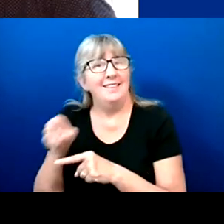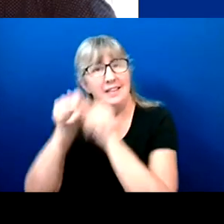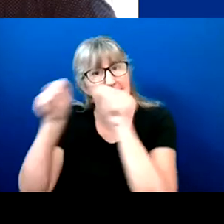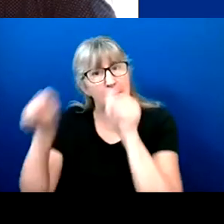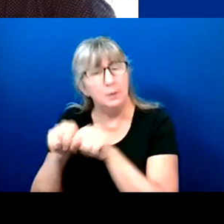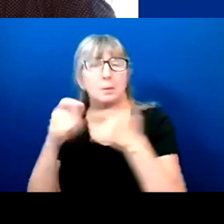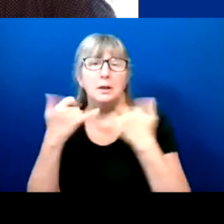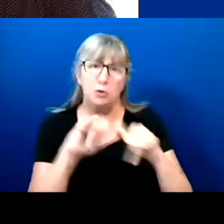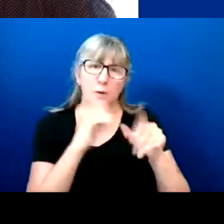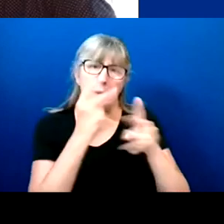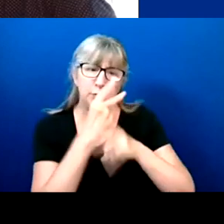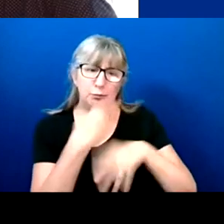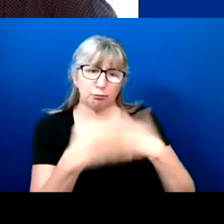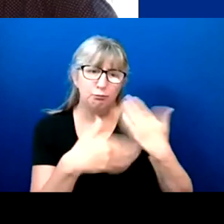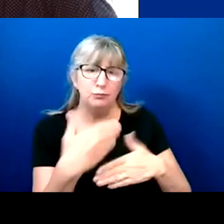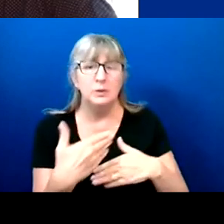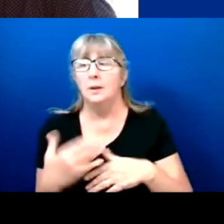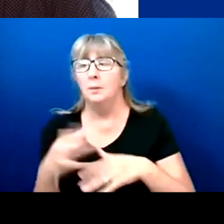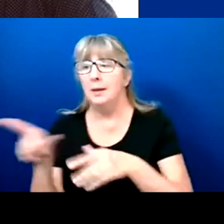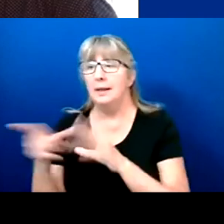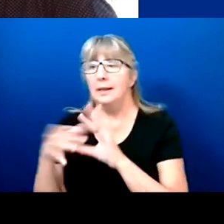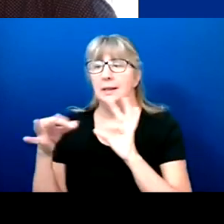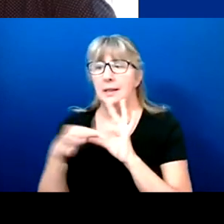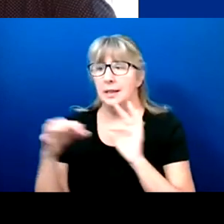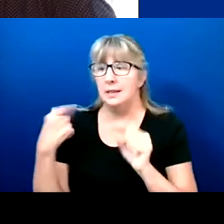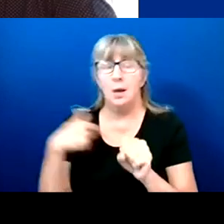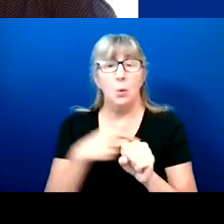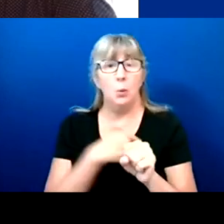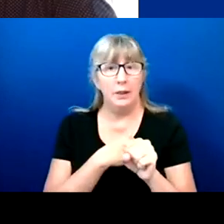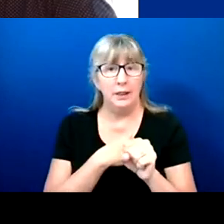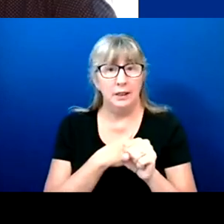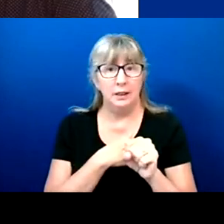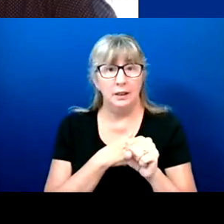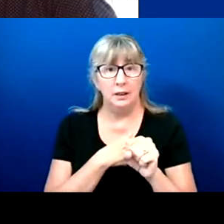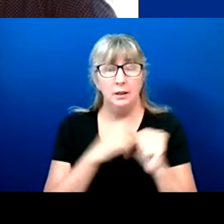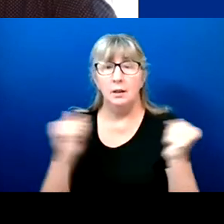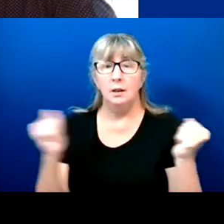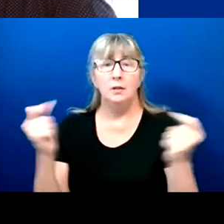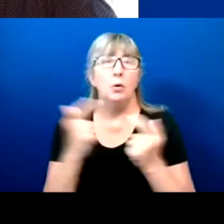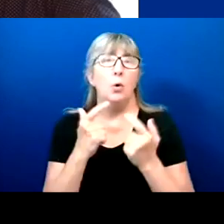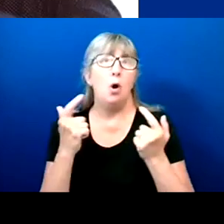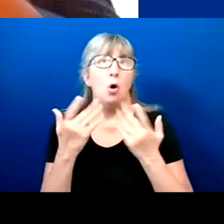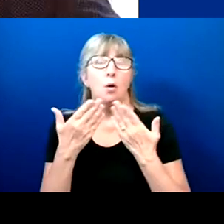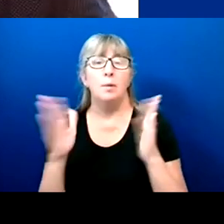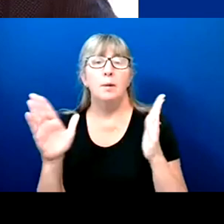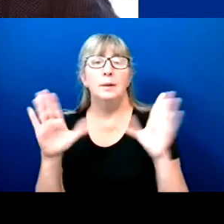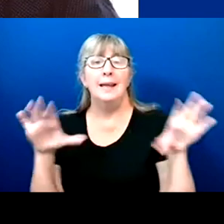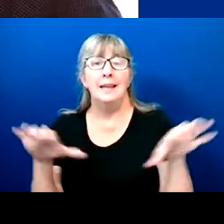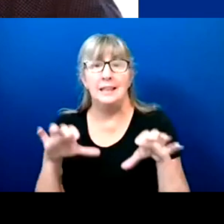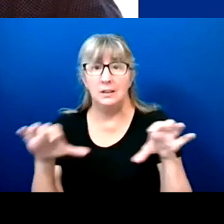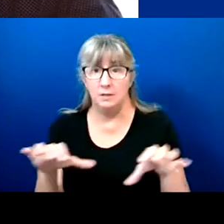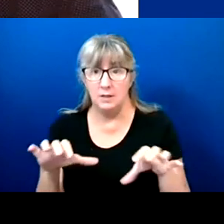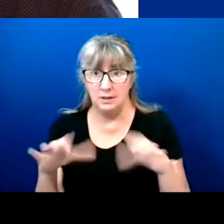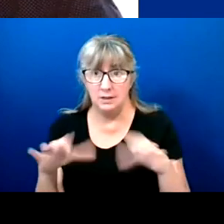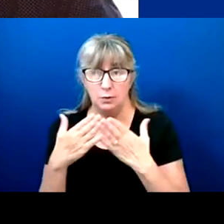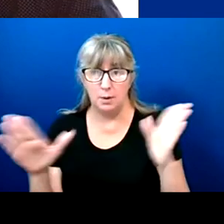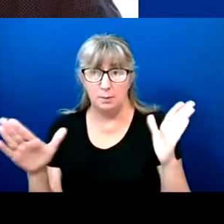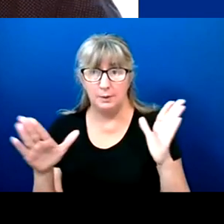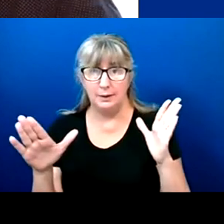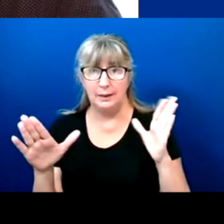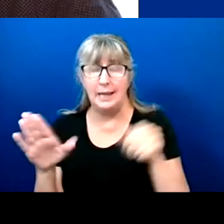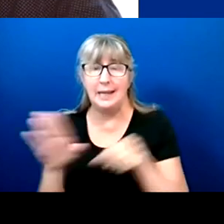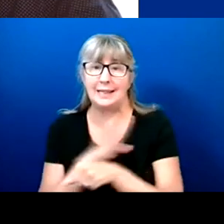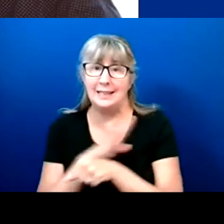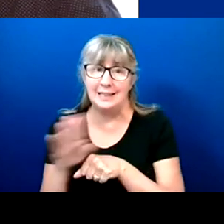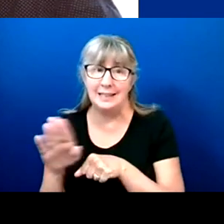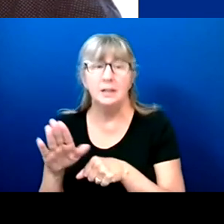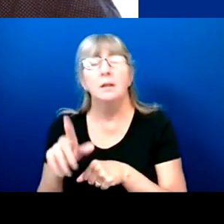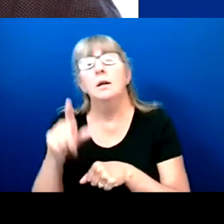But it says that we as all public activities or public entities have to be accessible to